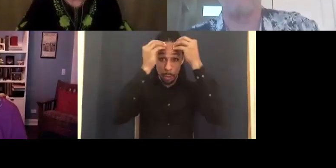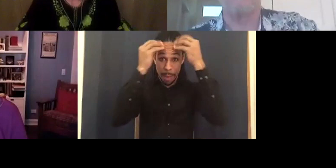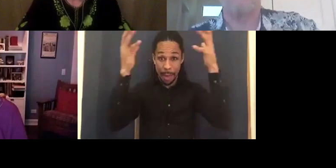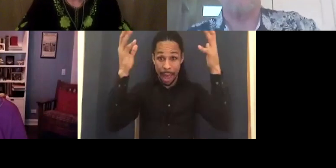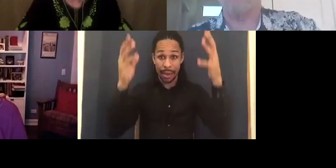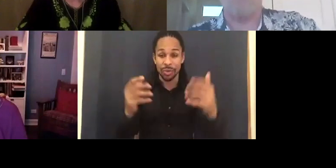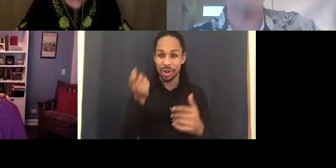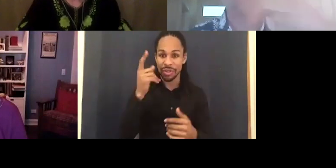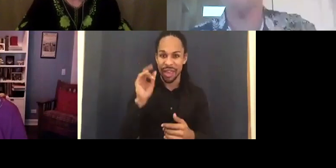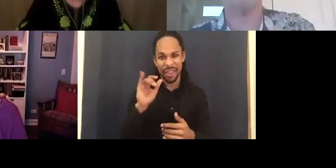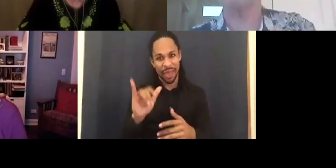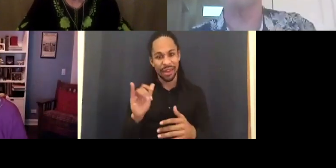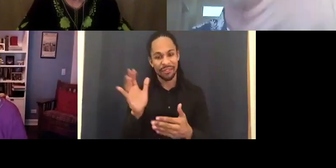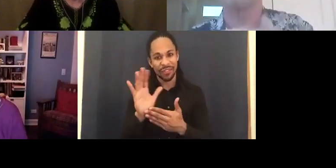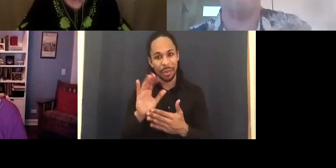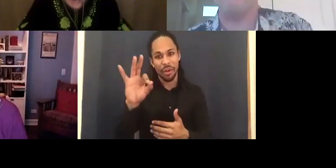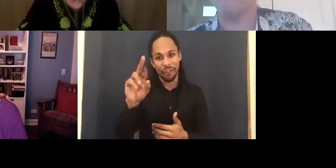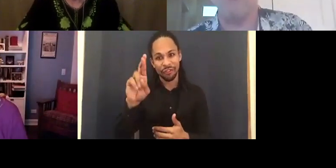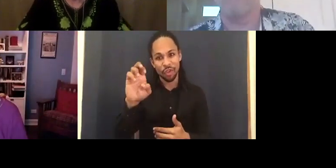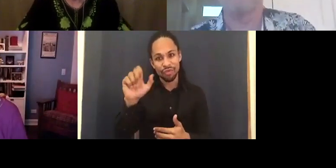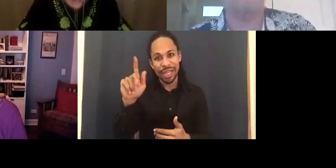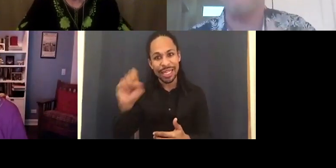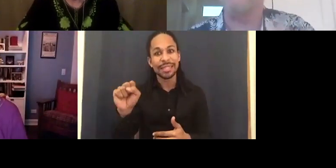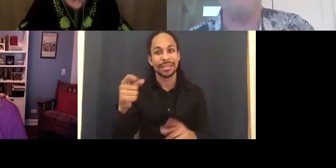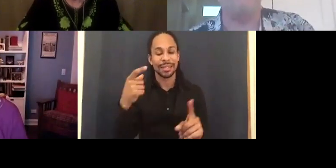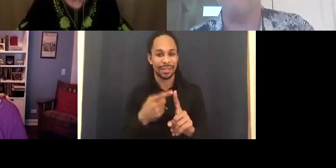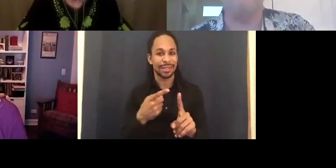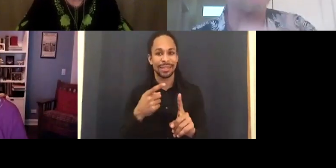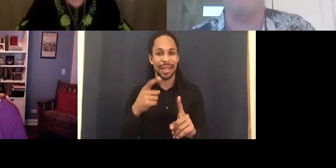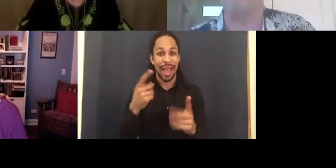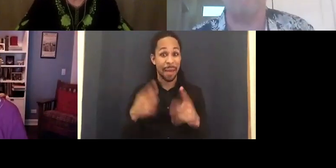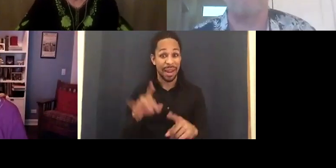Why do you think that didn't carry through in later years and later films?